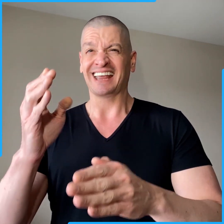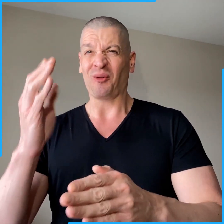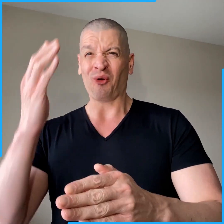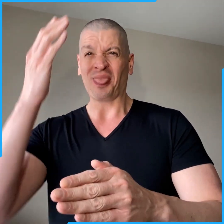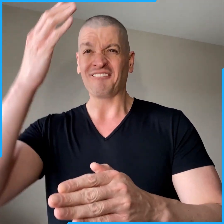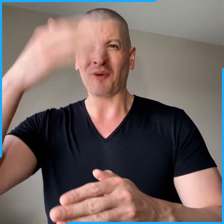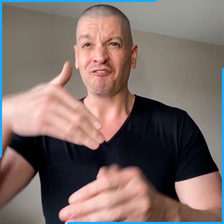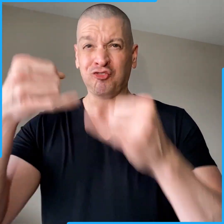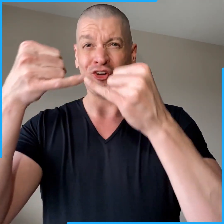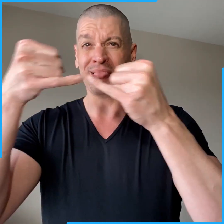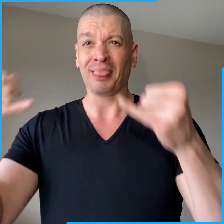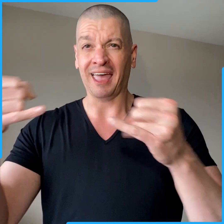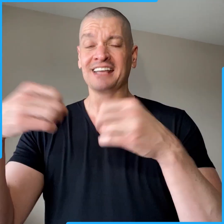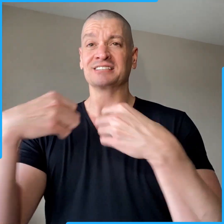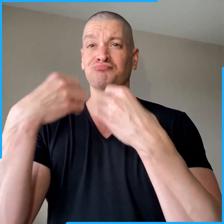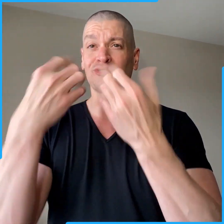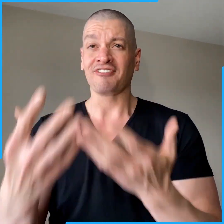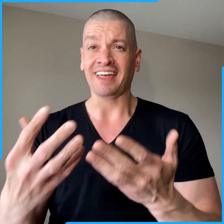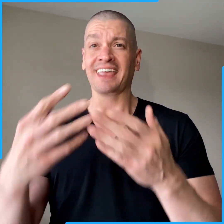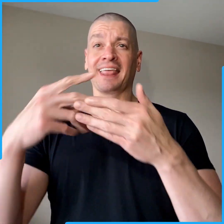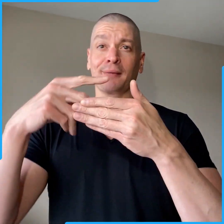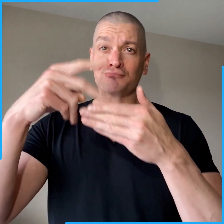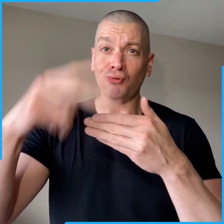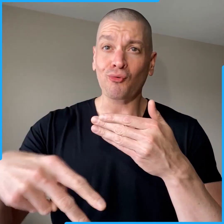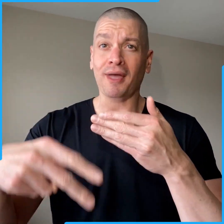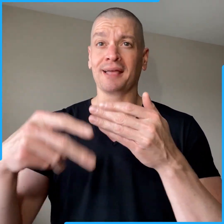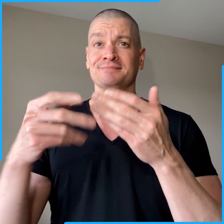and are on the front lines providing programs